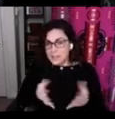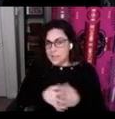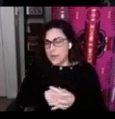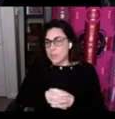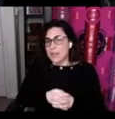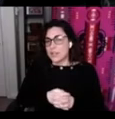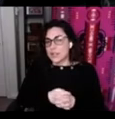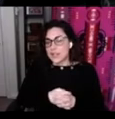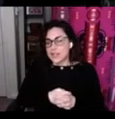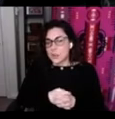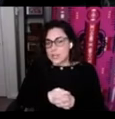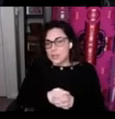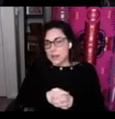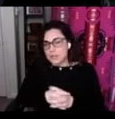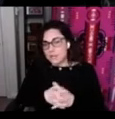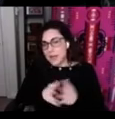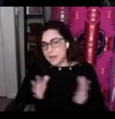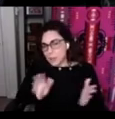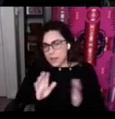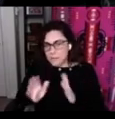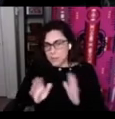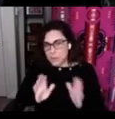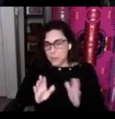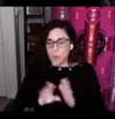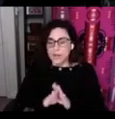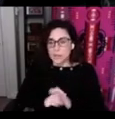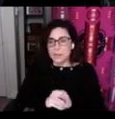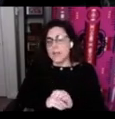and what it might look like so we do have to find a way even though we don't want it to be a flat